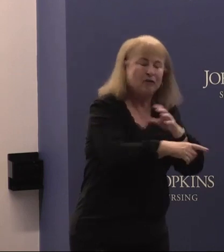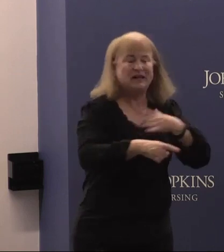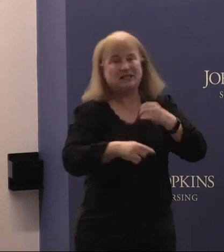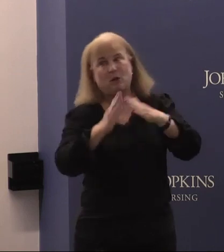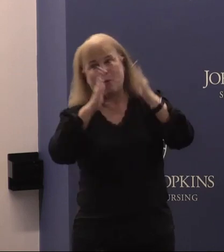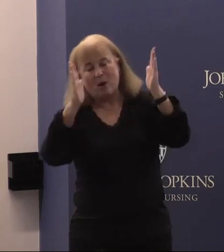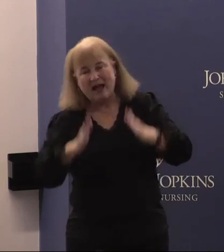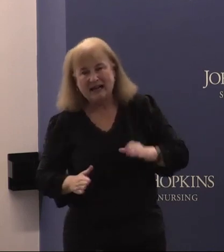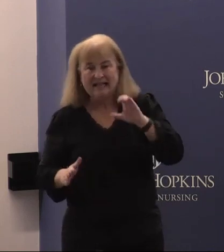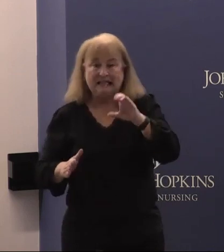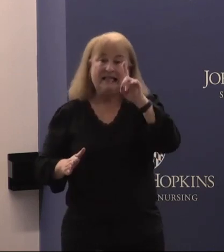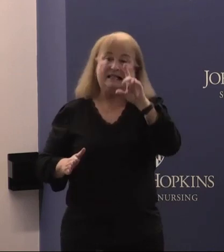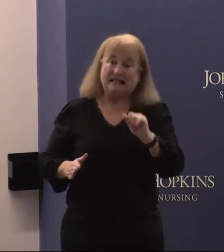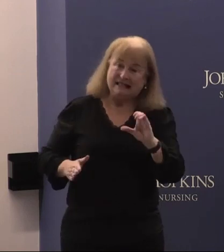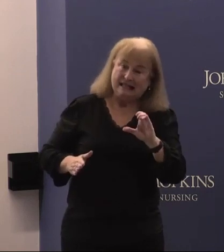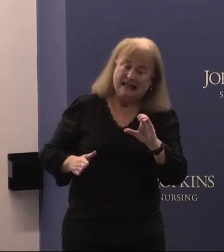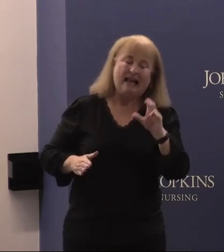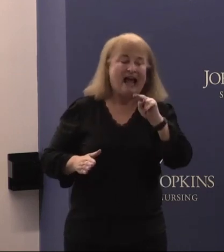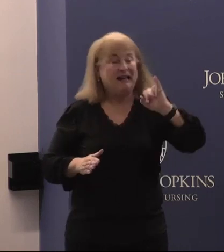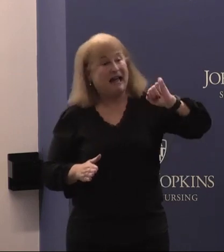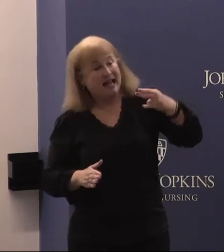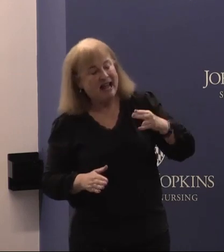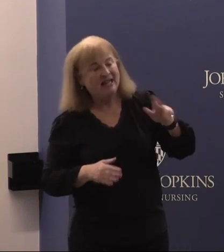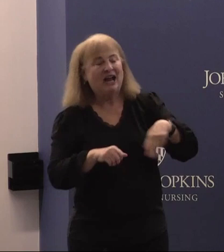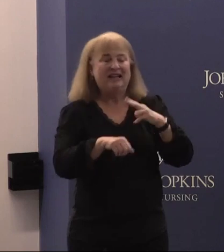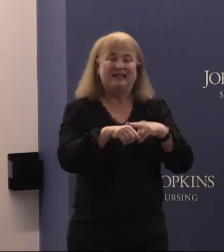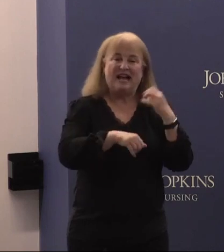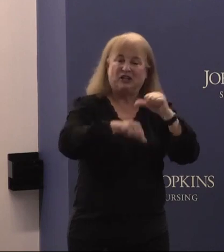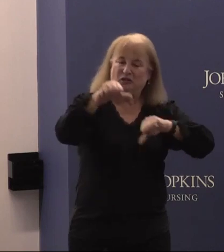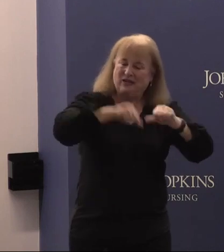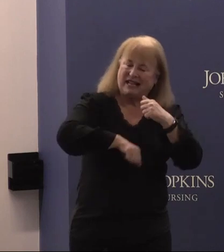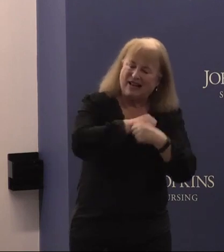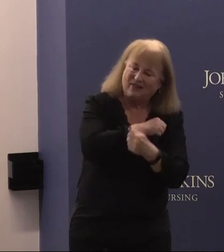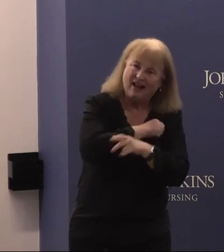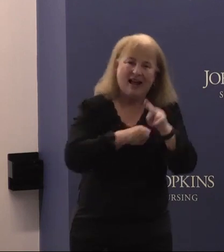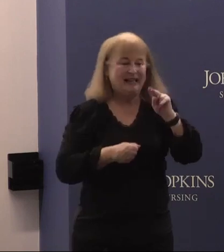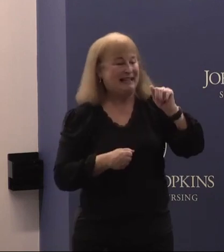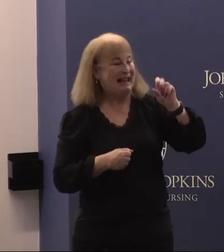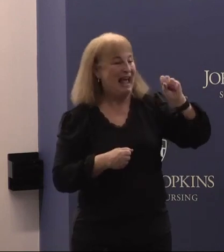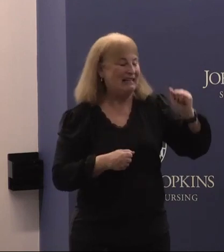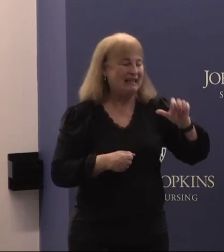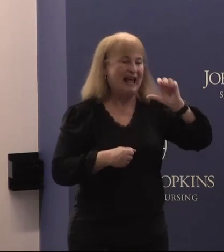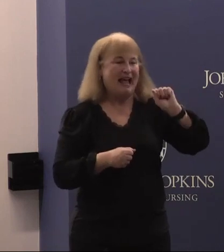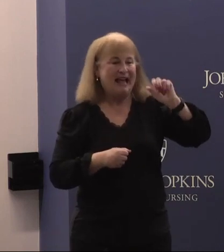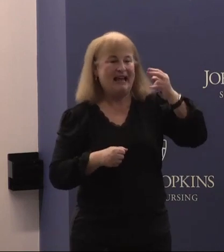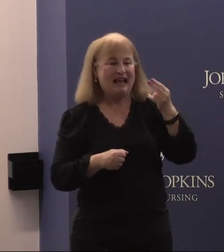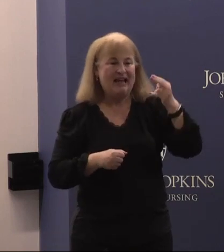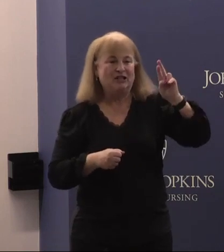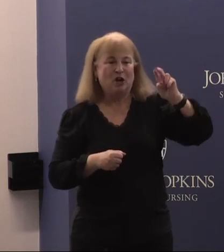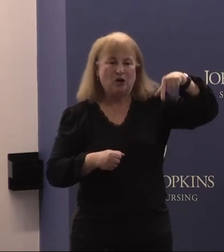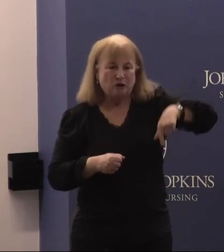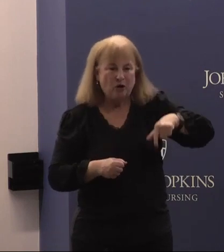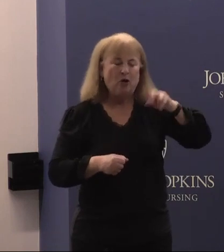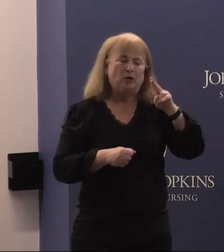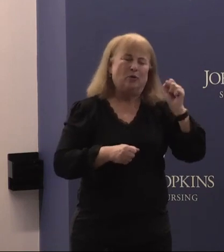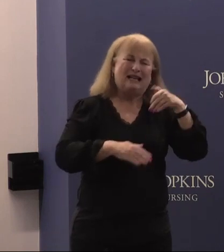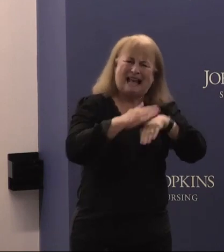the CDC, the NIH, the National Science Foundation, NASA, AHRQ, the US Access Board offices,